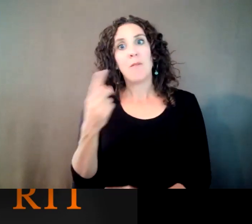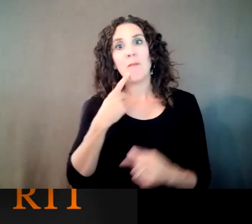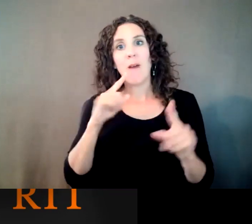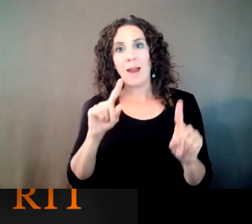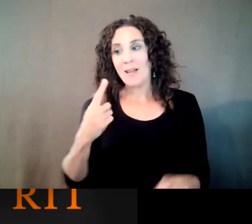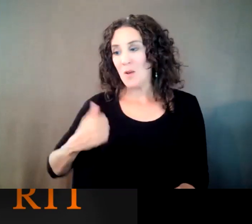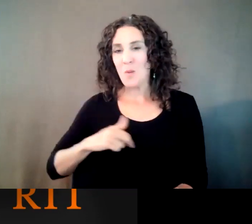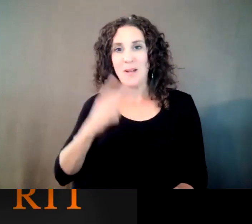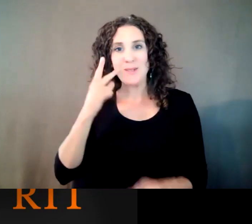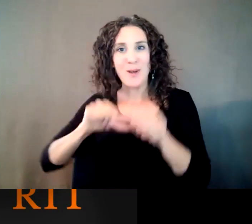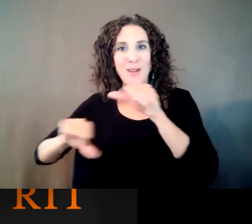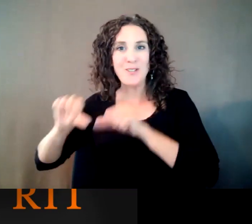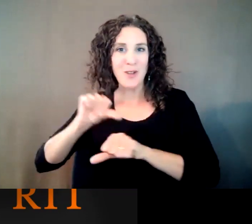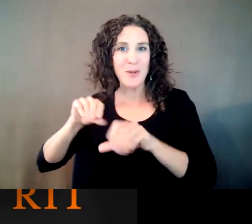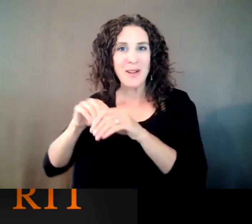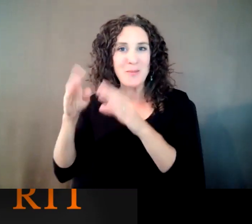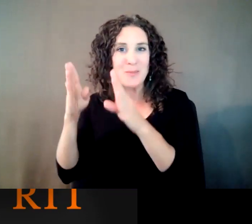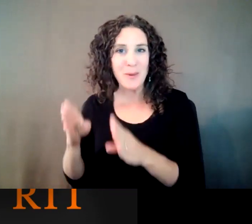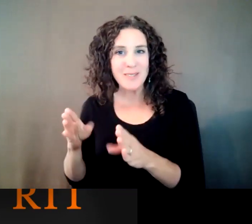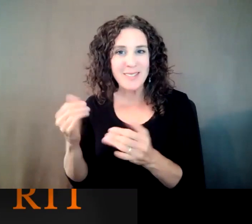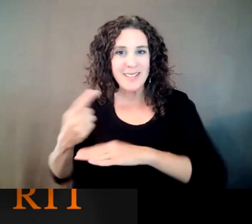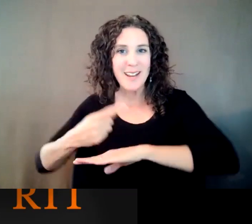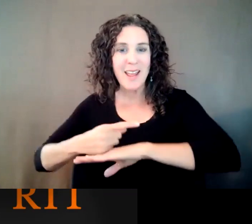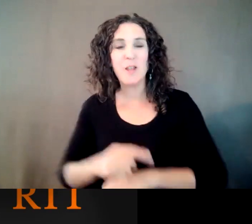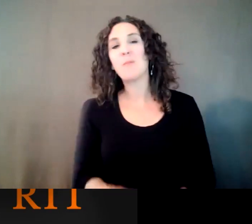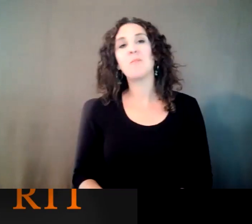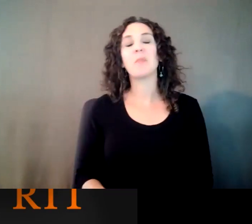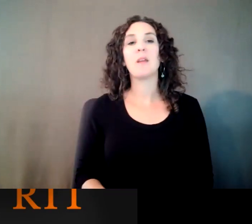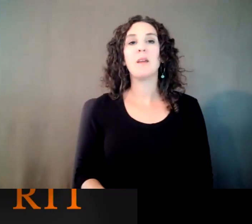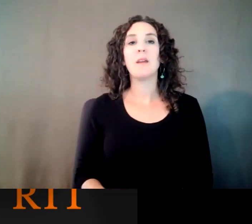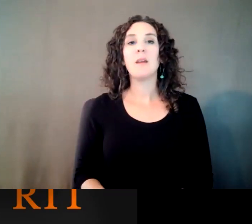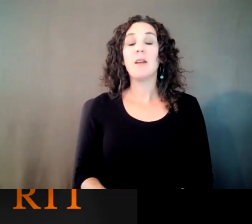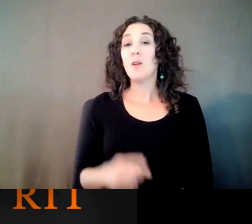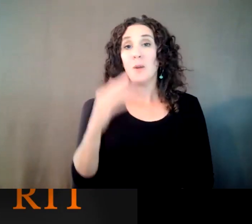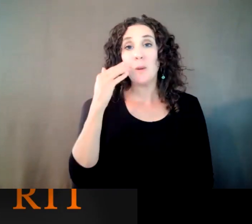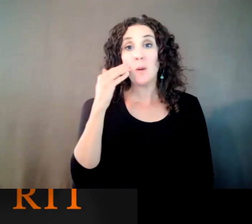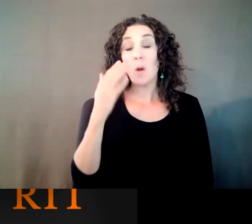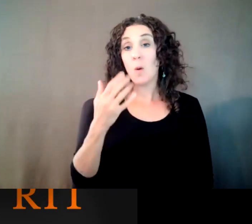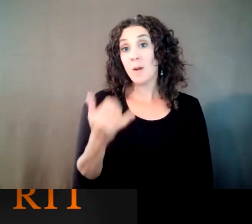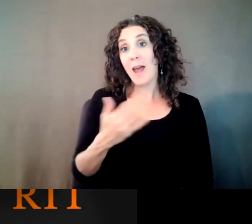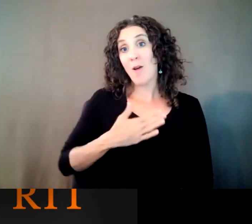know, as I showed during this presentation, you know, now my latest kind of interest is